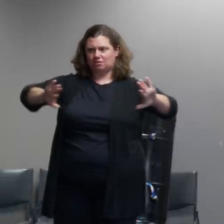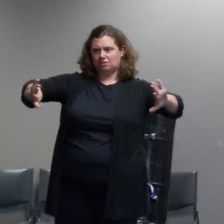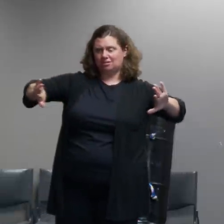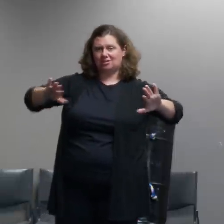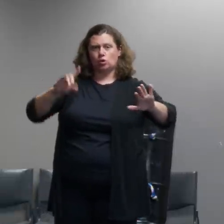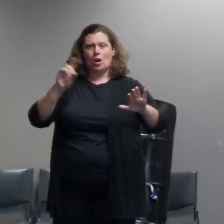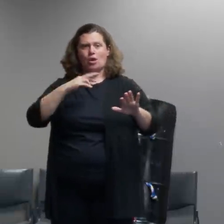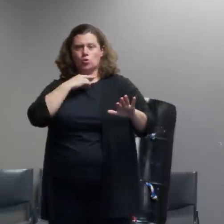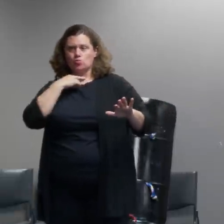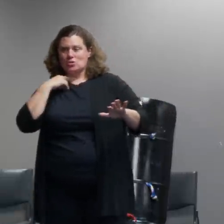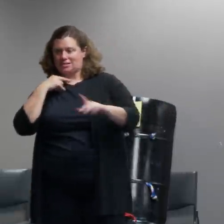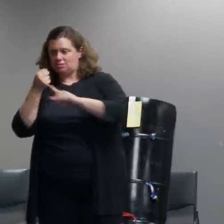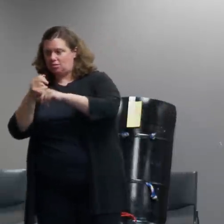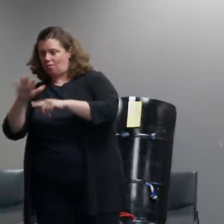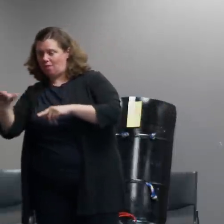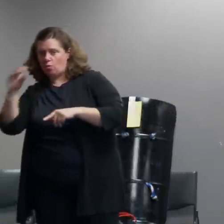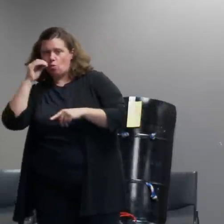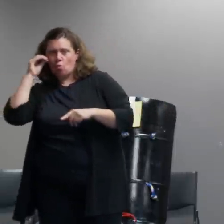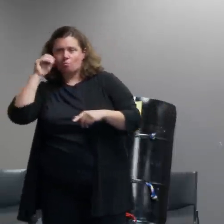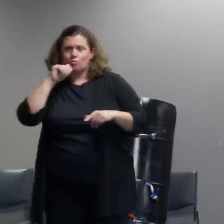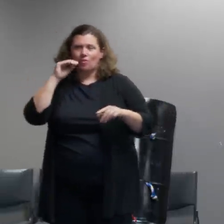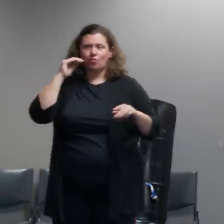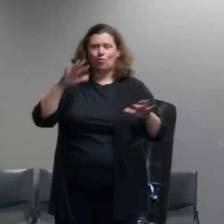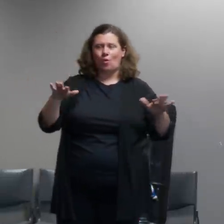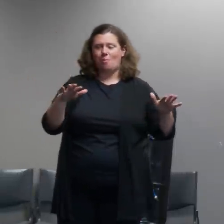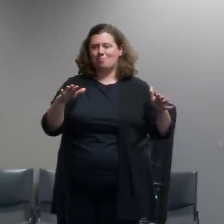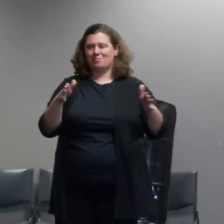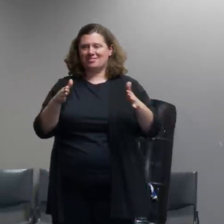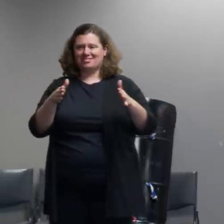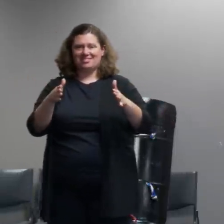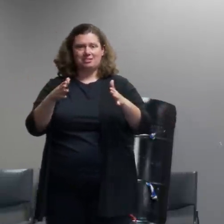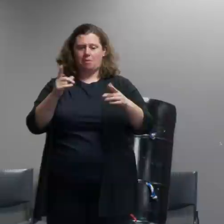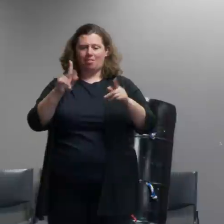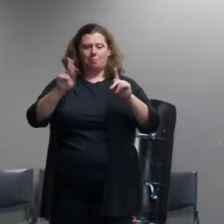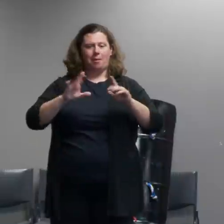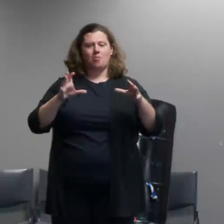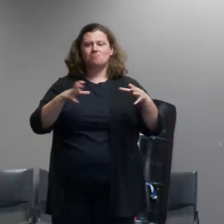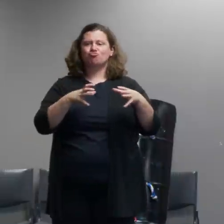to the community caused by the actions of people in this group